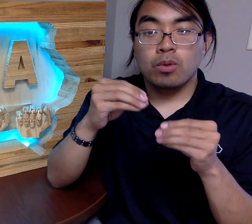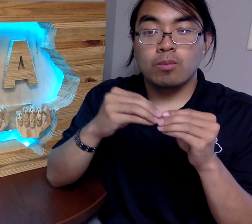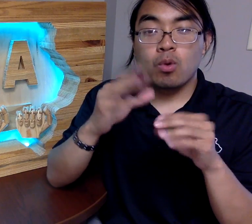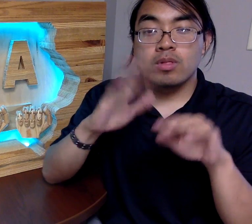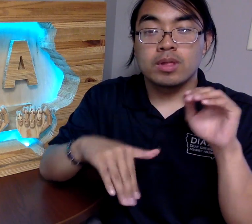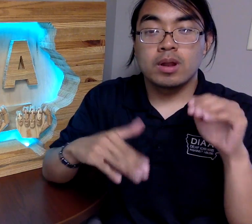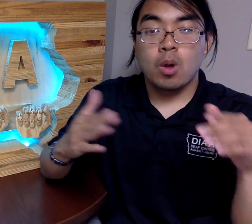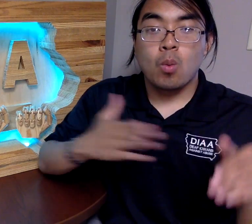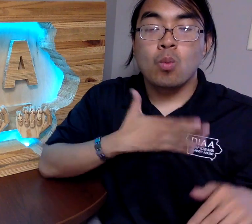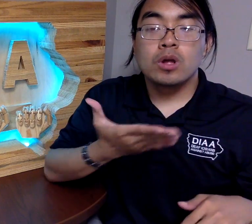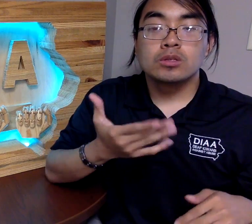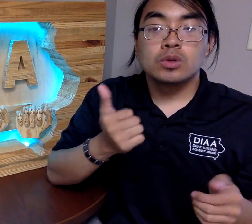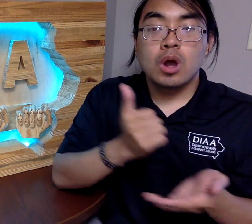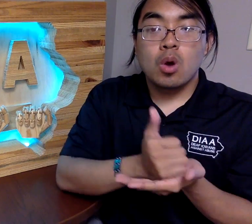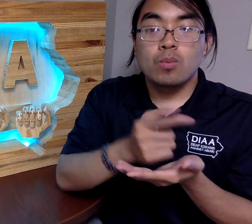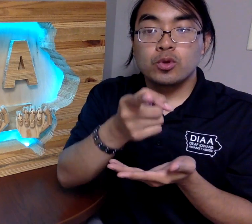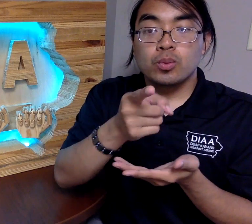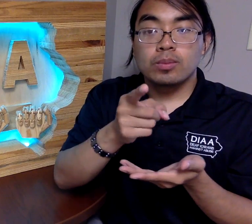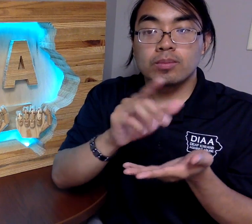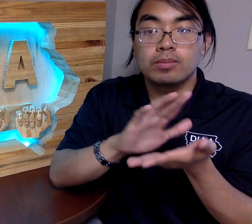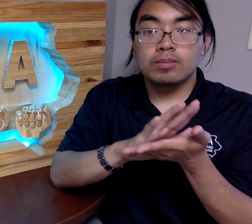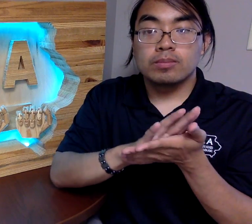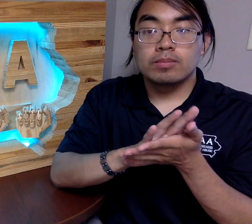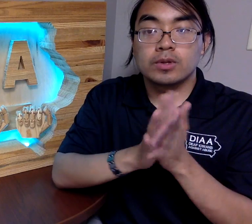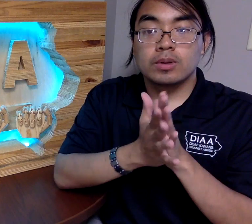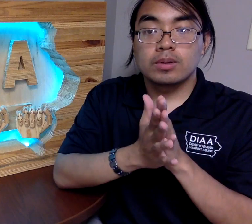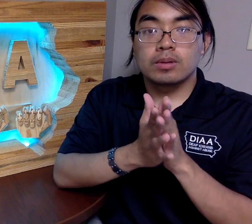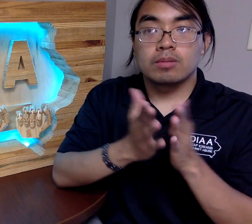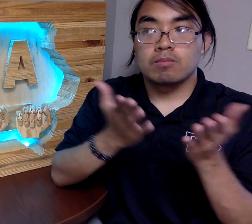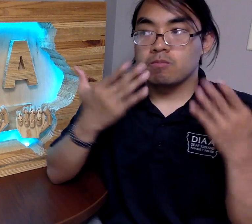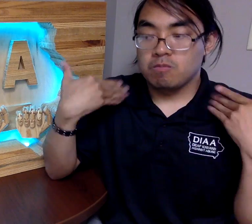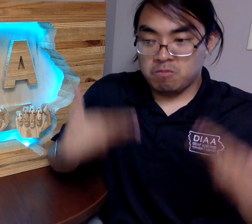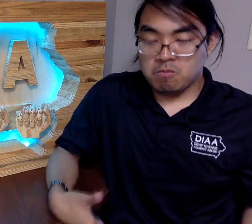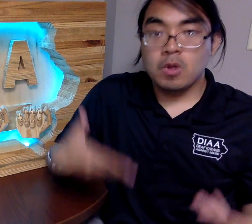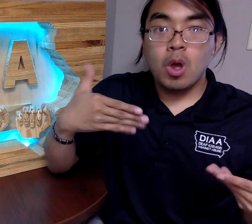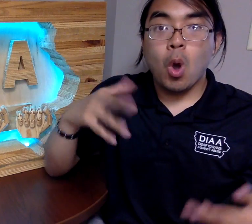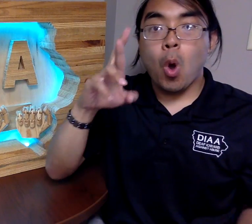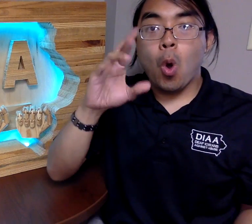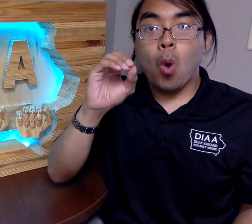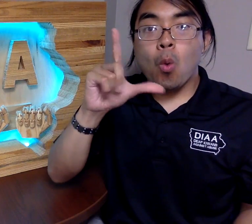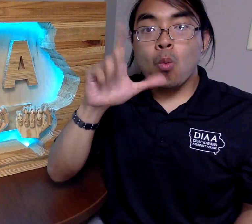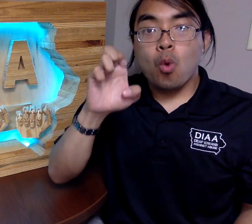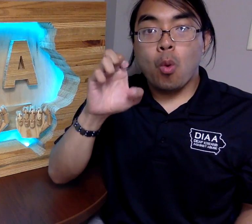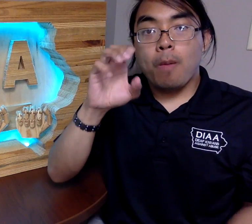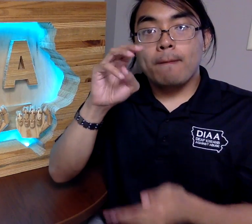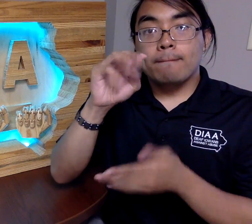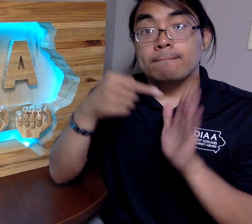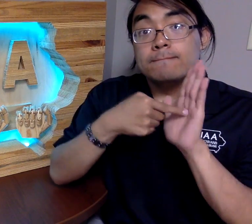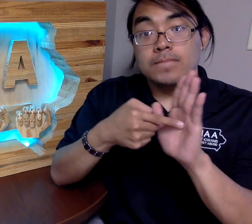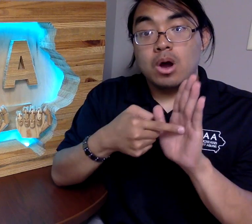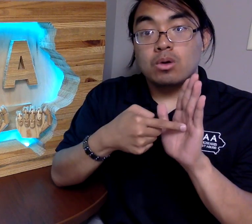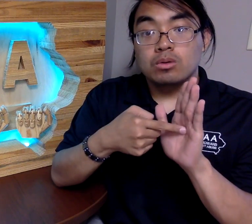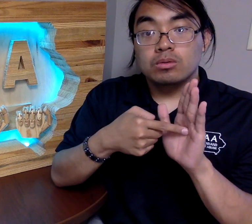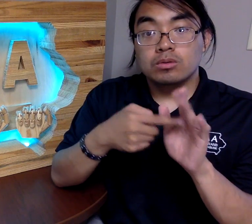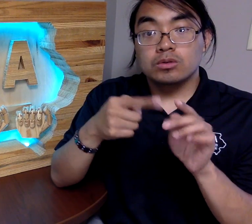more than willing to help you being a role model